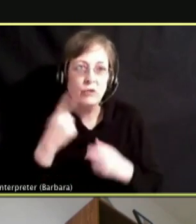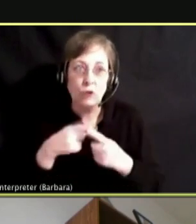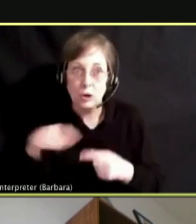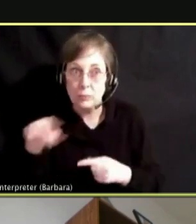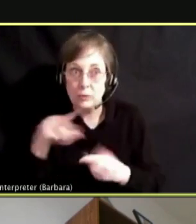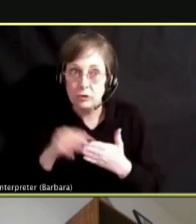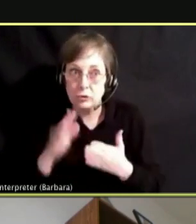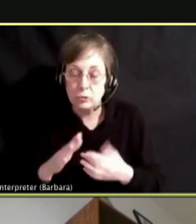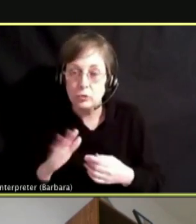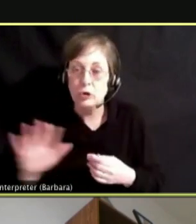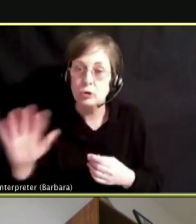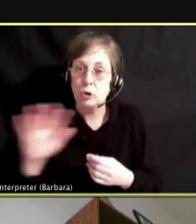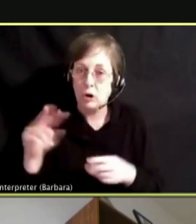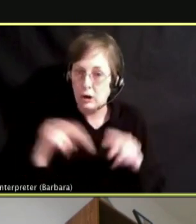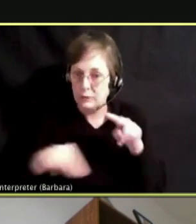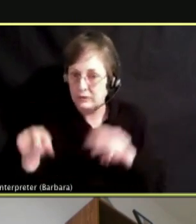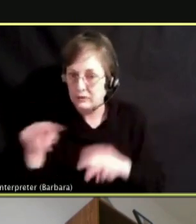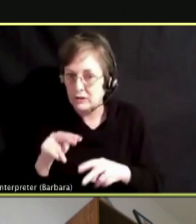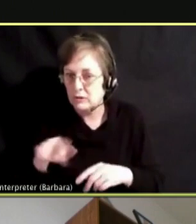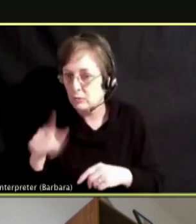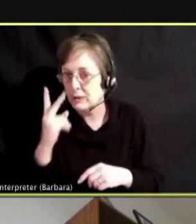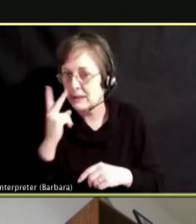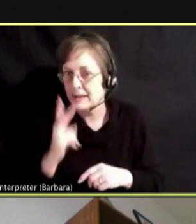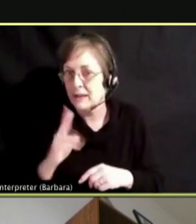OBSERVED OR SEEN THEIR PEERS DO WITH THAT QUESTION.